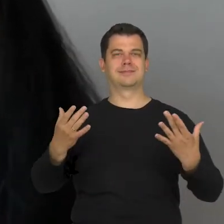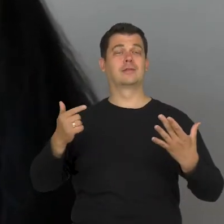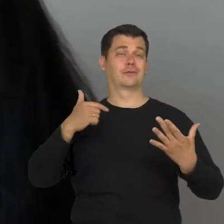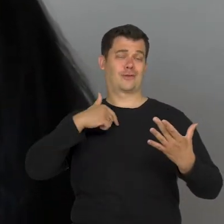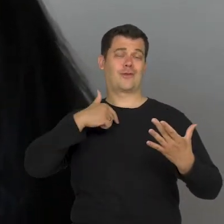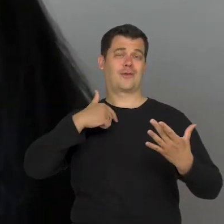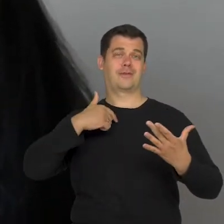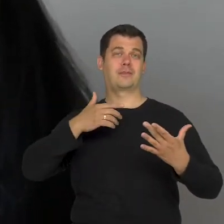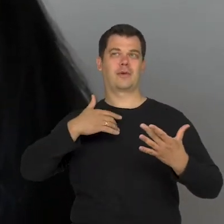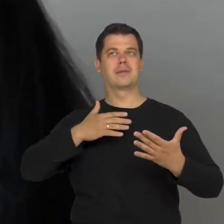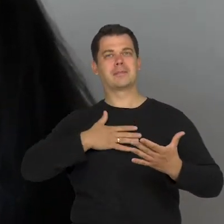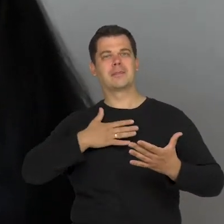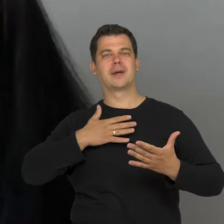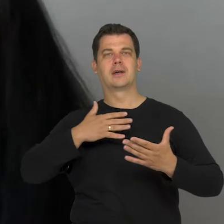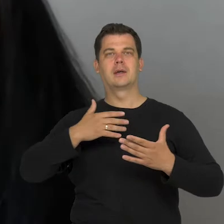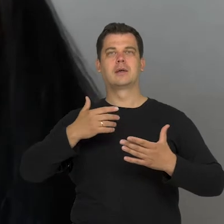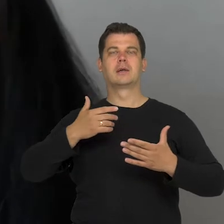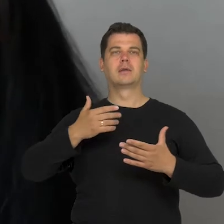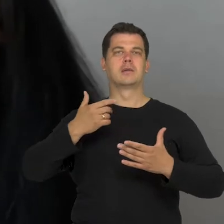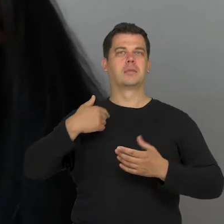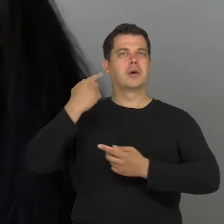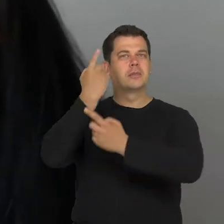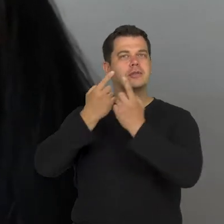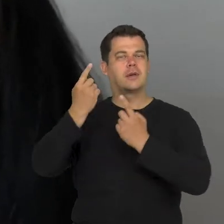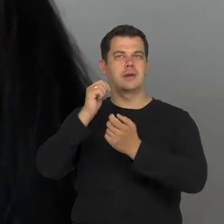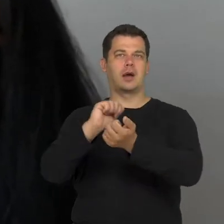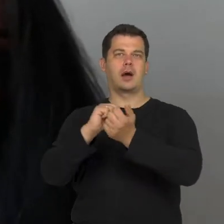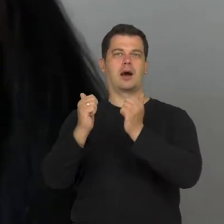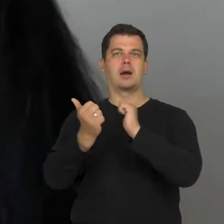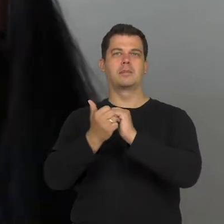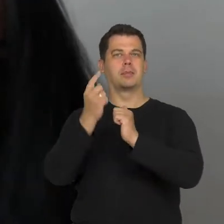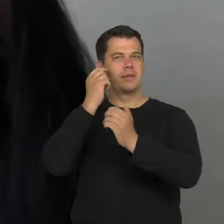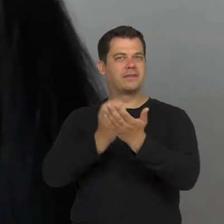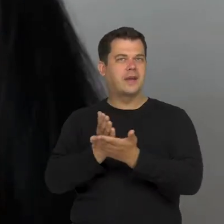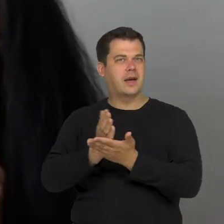because the image is tainted with my world-view, believes etc.